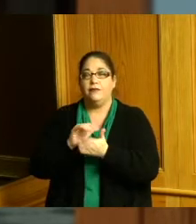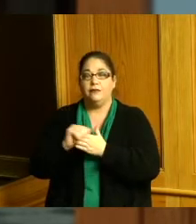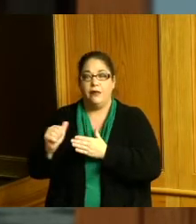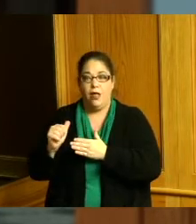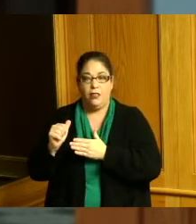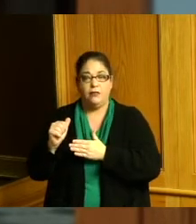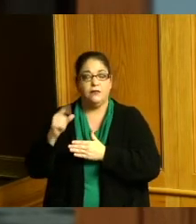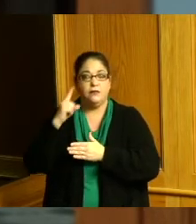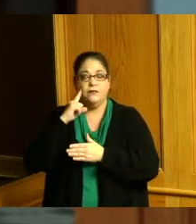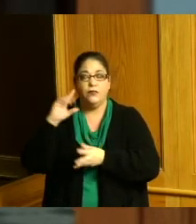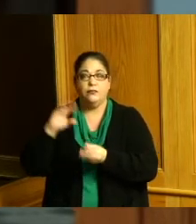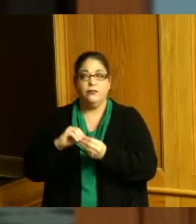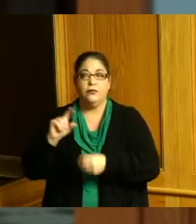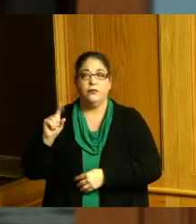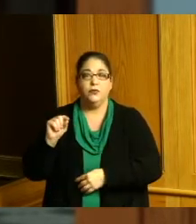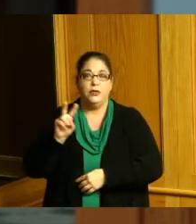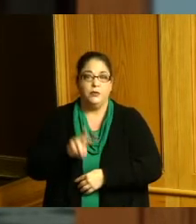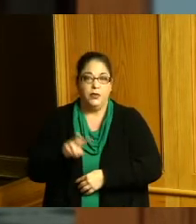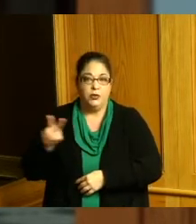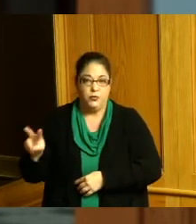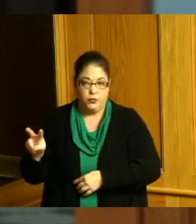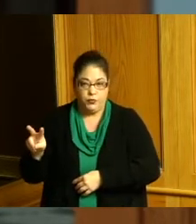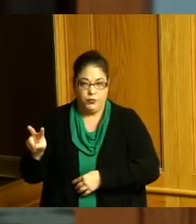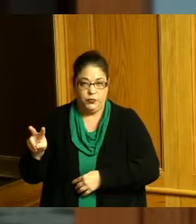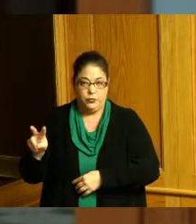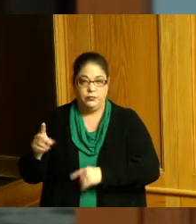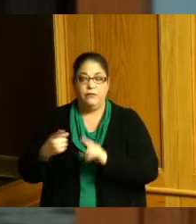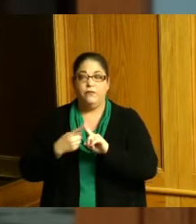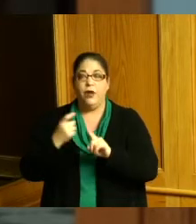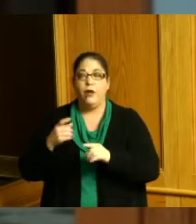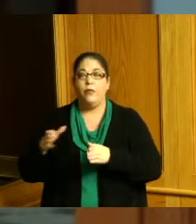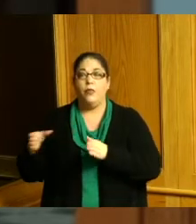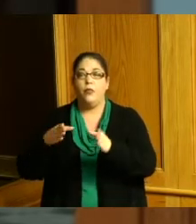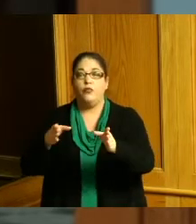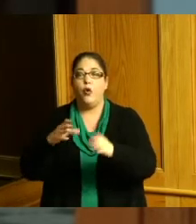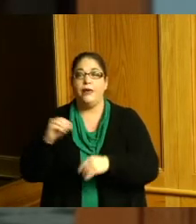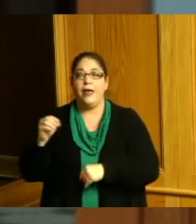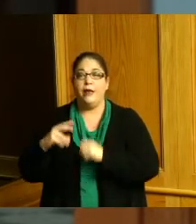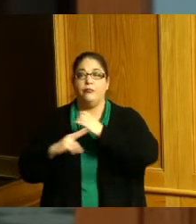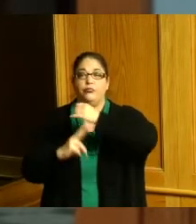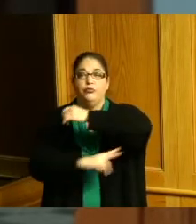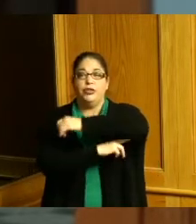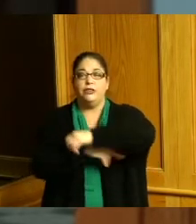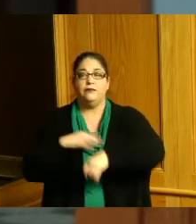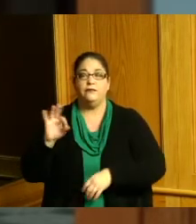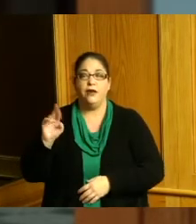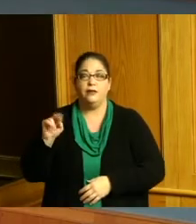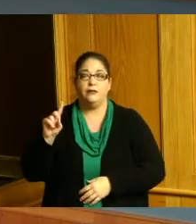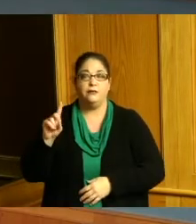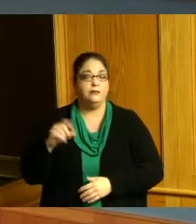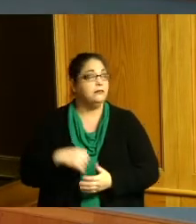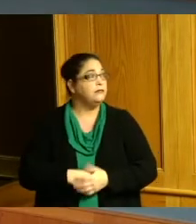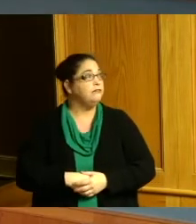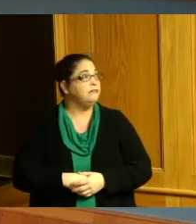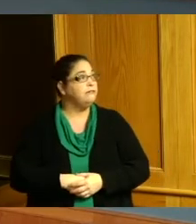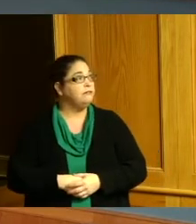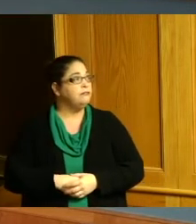in 2022 out of the road and bridge funds okay so the reason we have zero is what